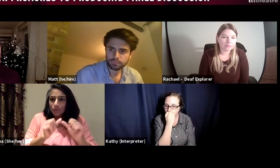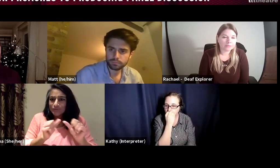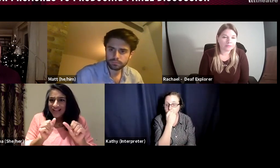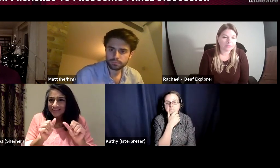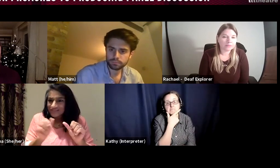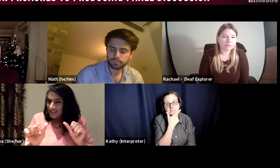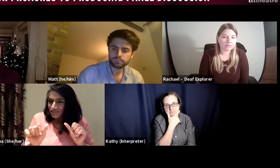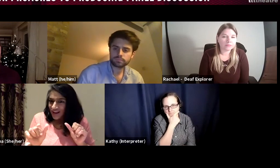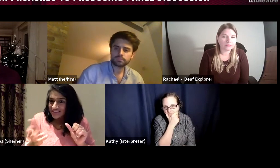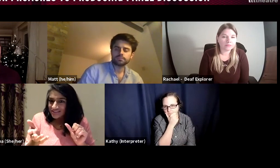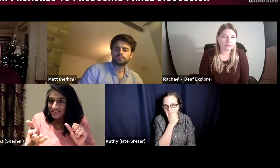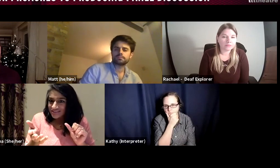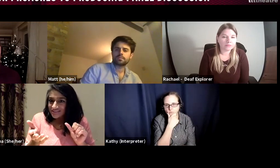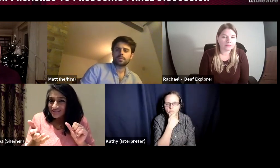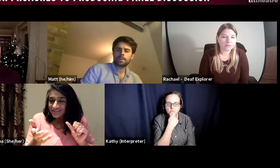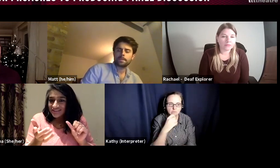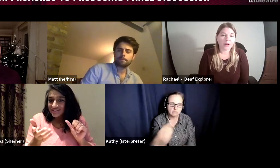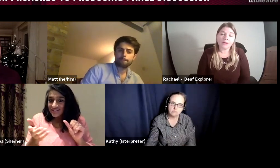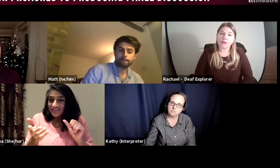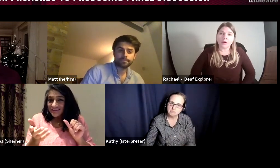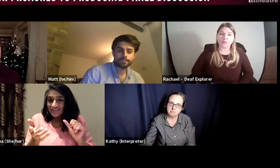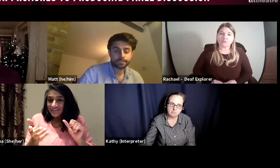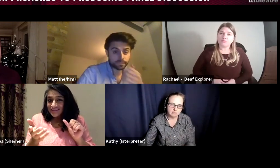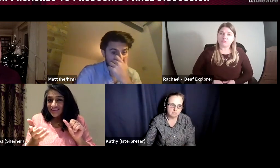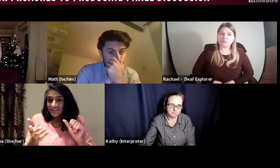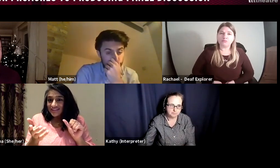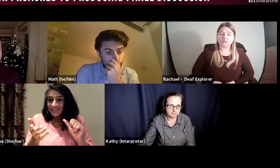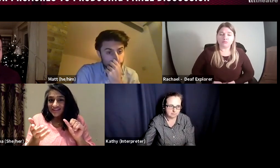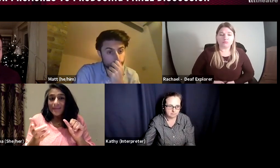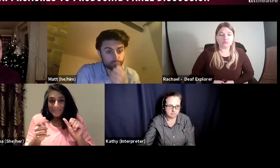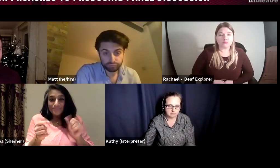are able to have some input into the creative process; I'm just checking I'm right on that?